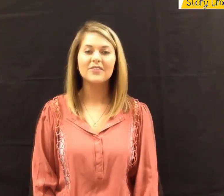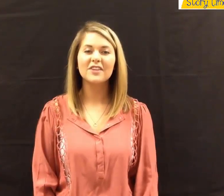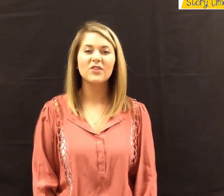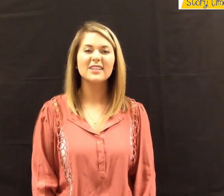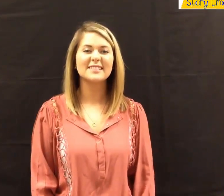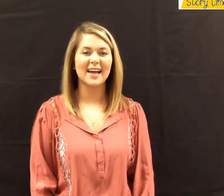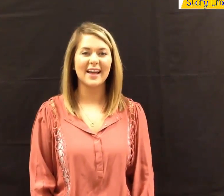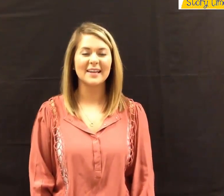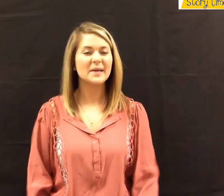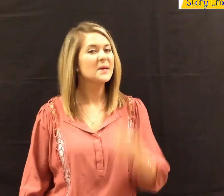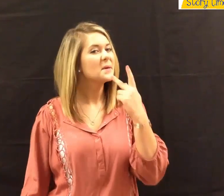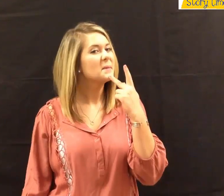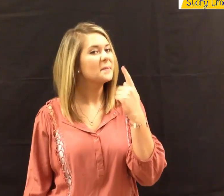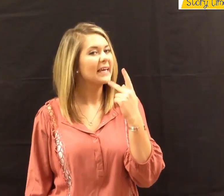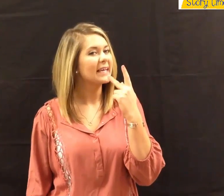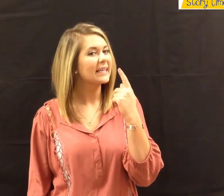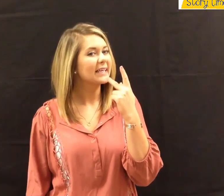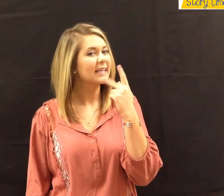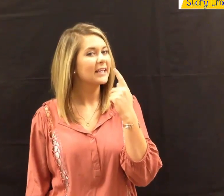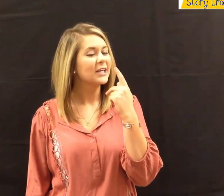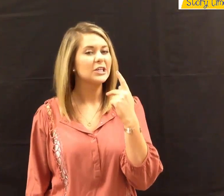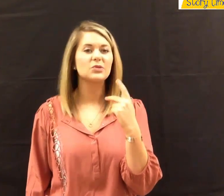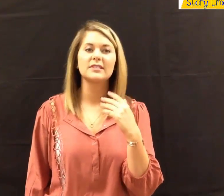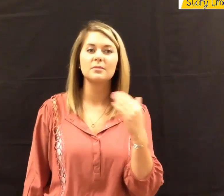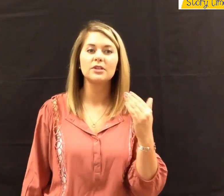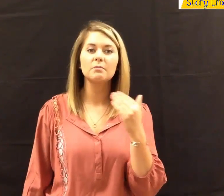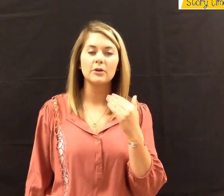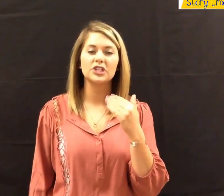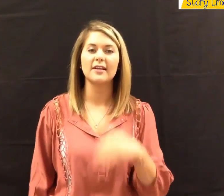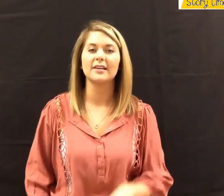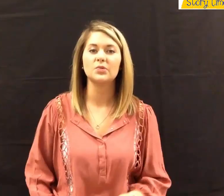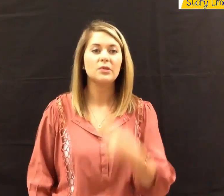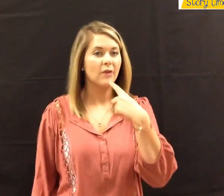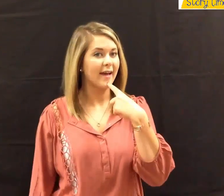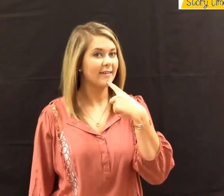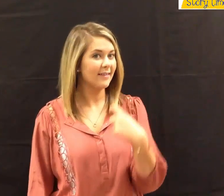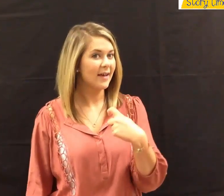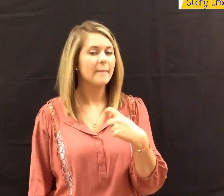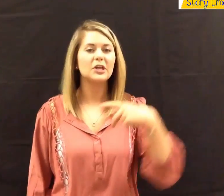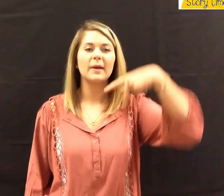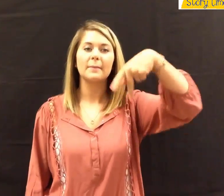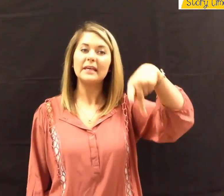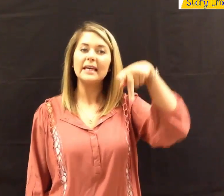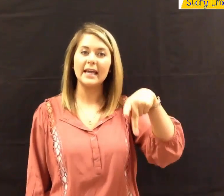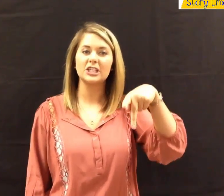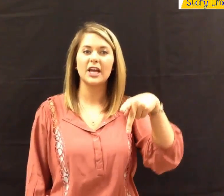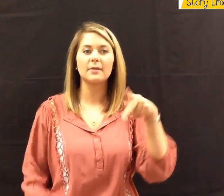For the fourth sign, "pink," you do a similar motion as with 'red', but you make a 'P' handshape.